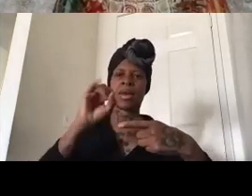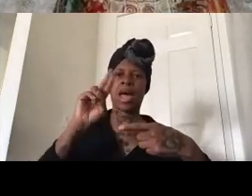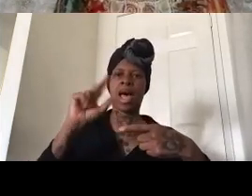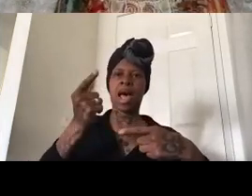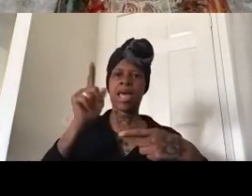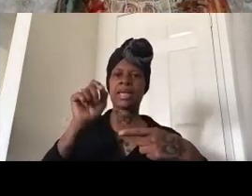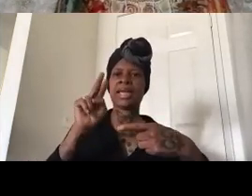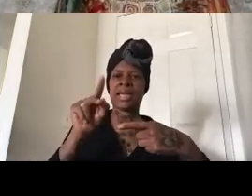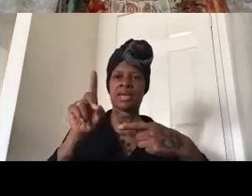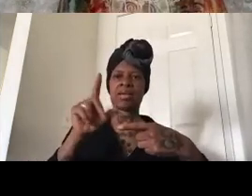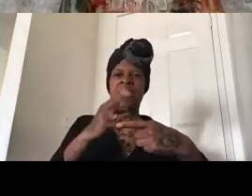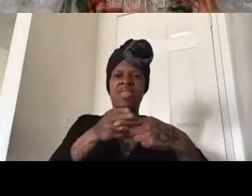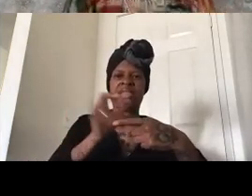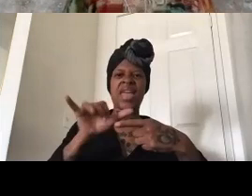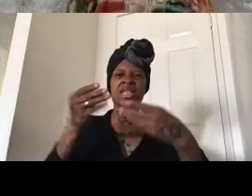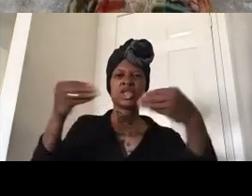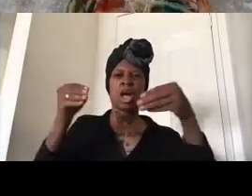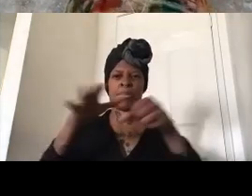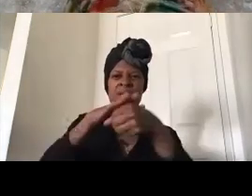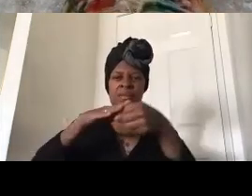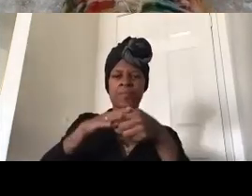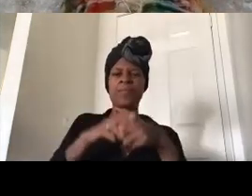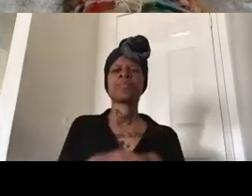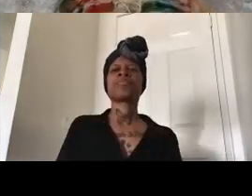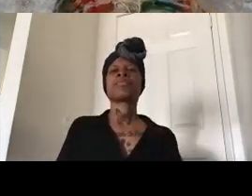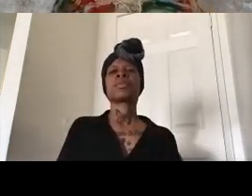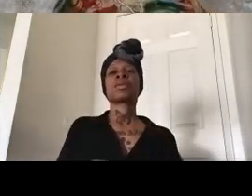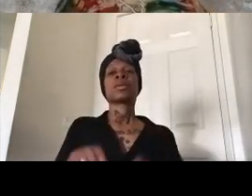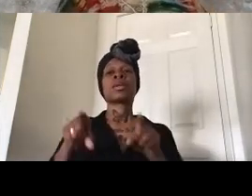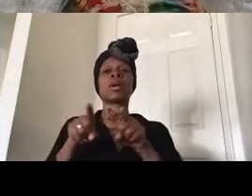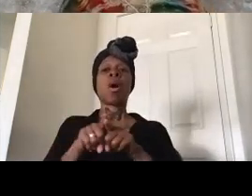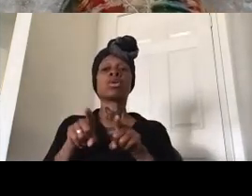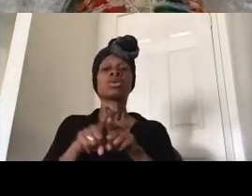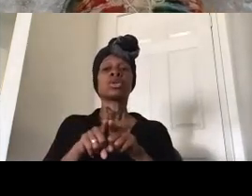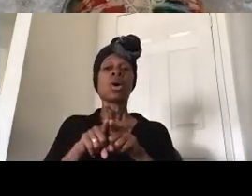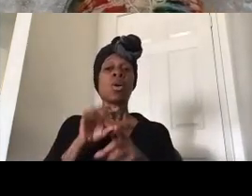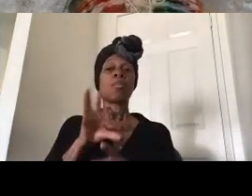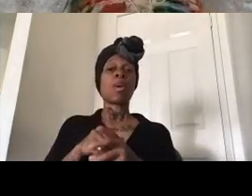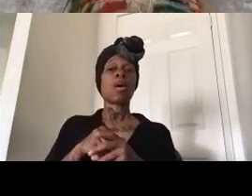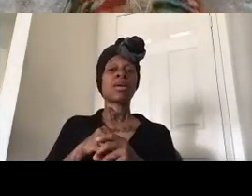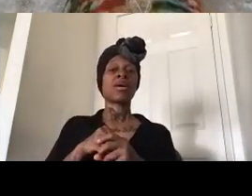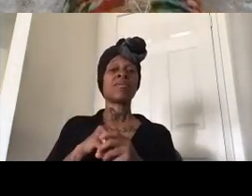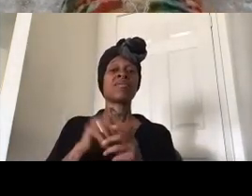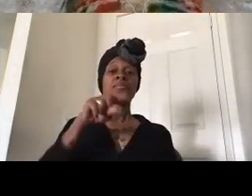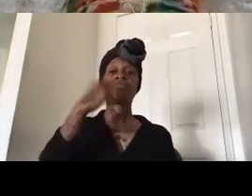so we did that work but there's also work that we did as a part of black xmas which runs from black